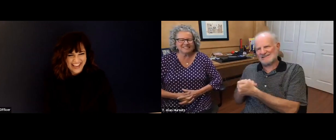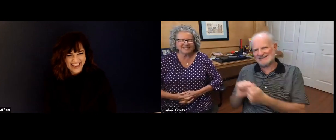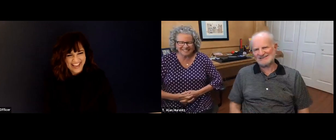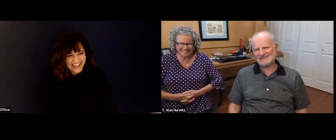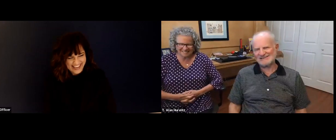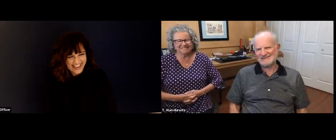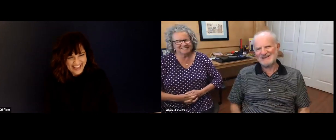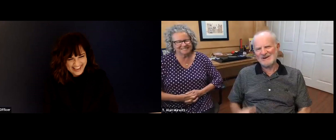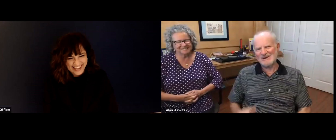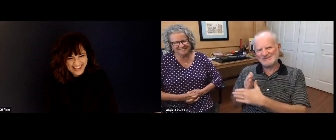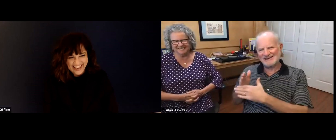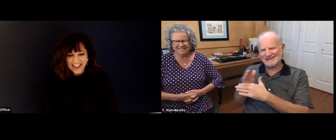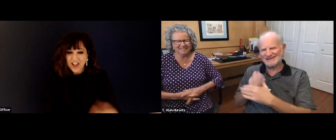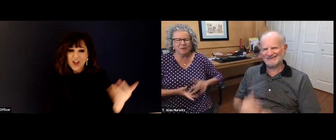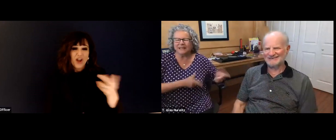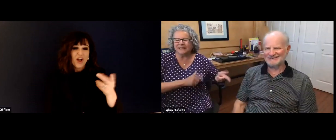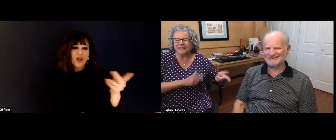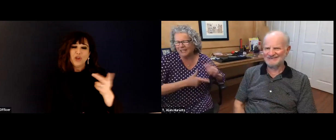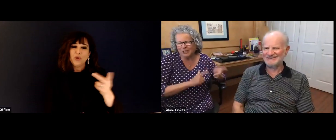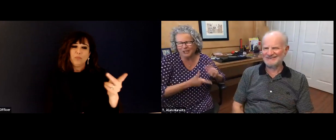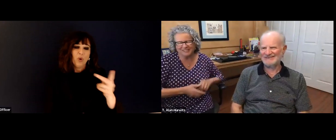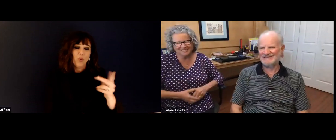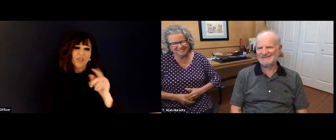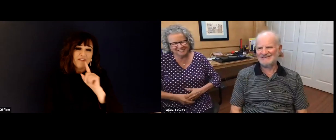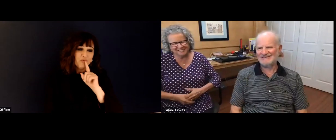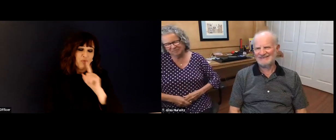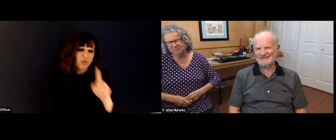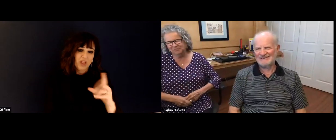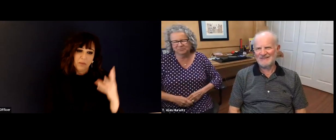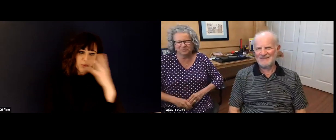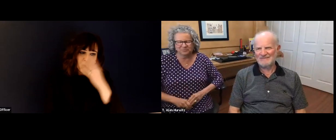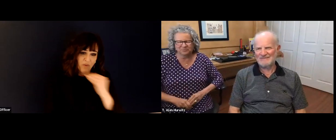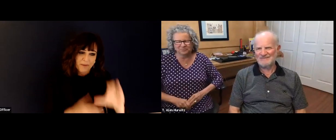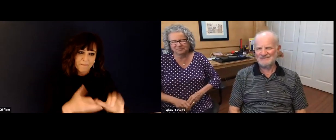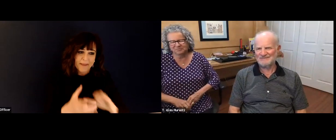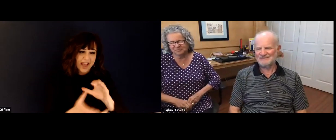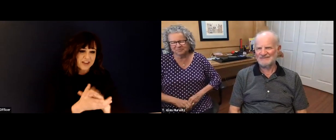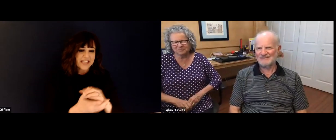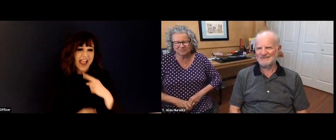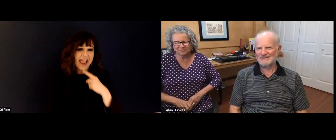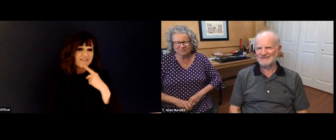wash dishes. So I still do that. Sometimes I cook and if I do,